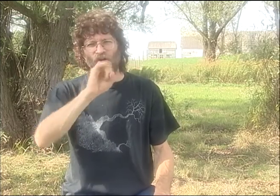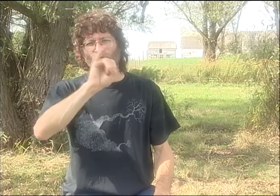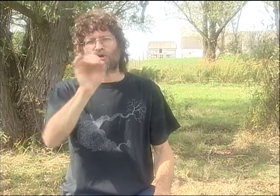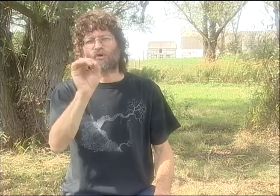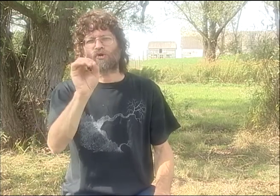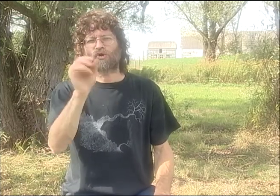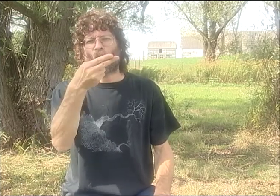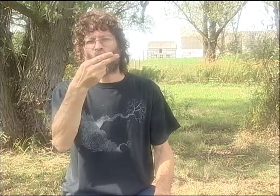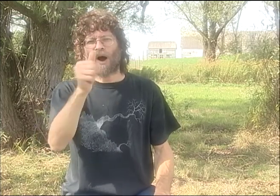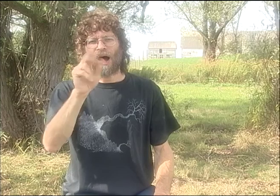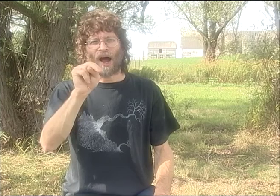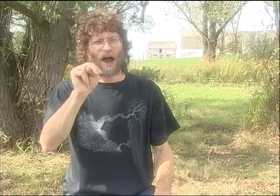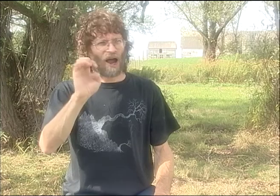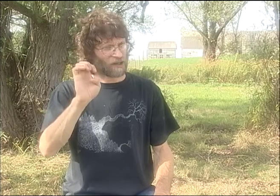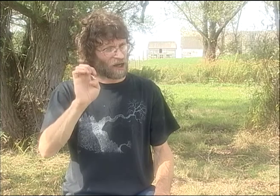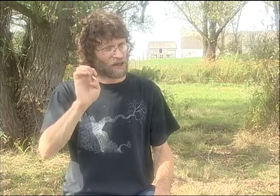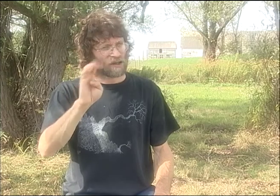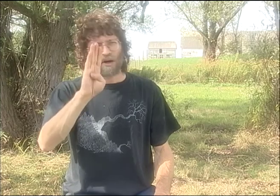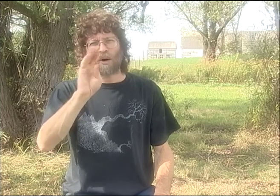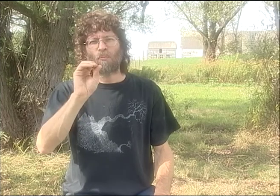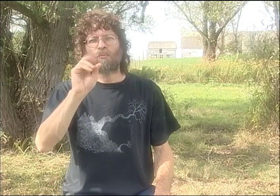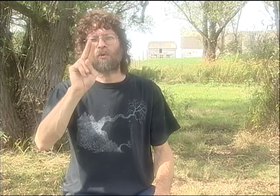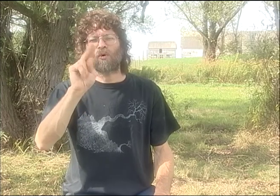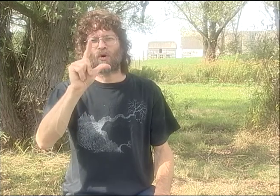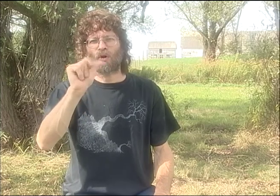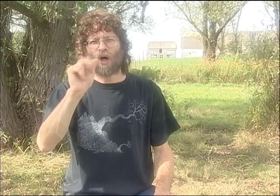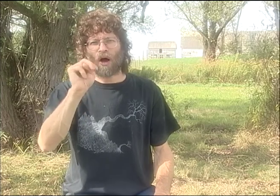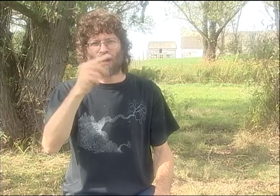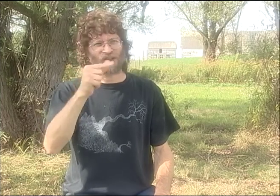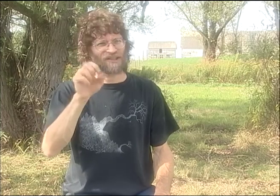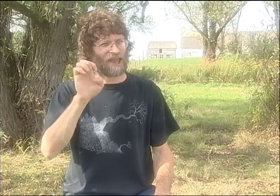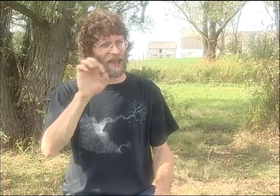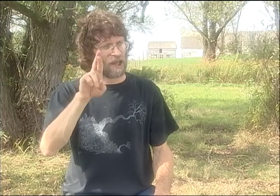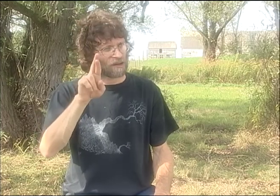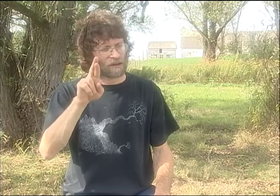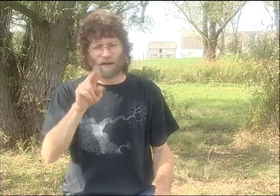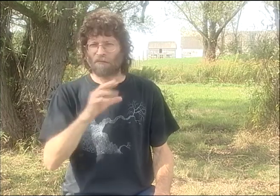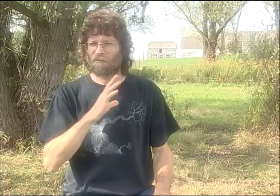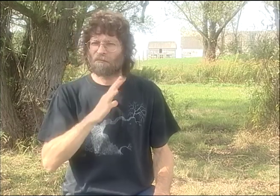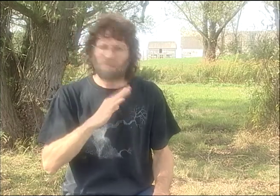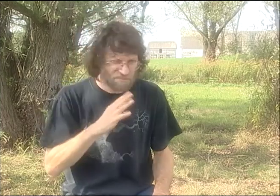SERGE BRIERE AND JOHANNA BOULANGER.